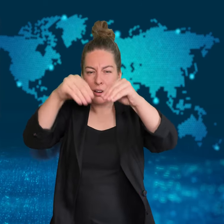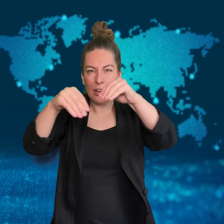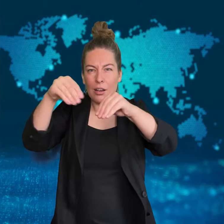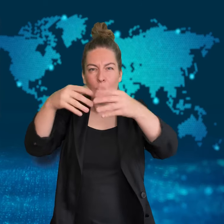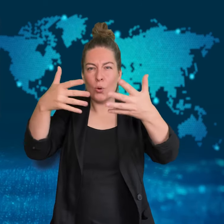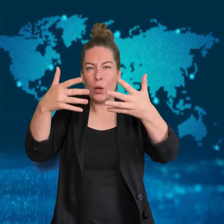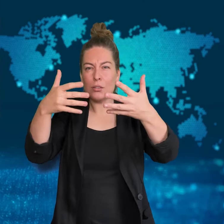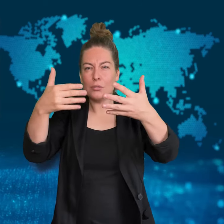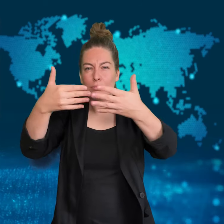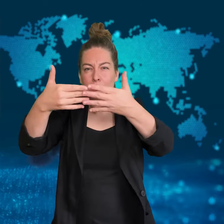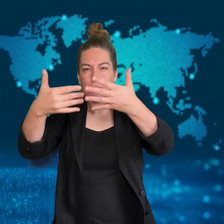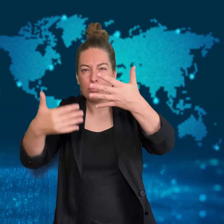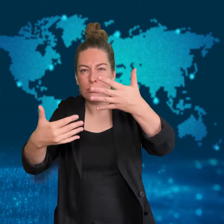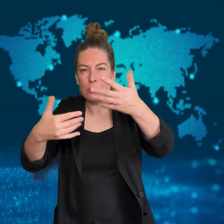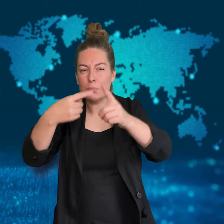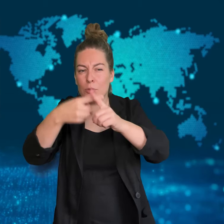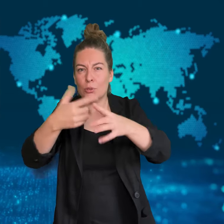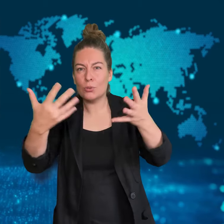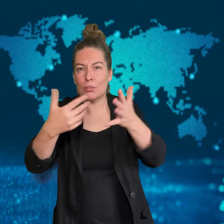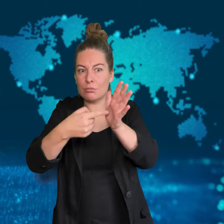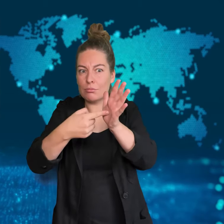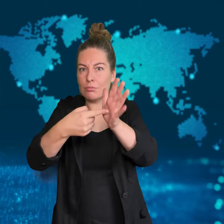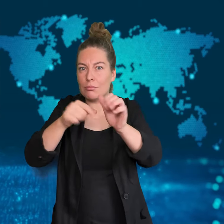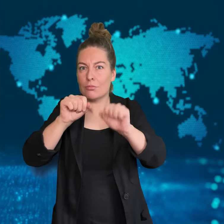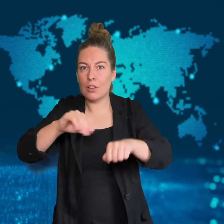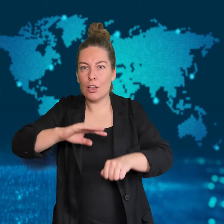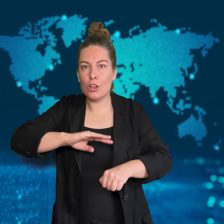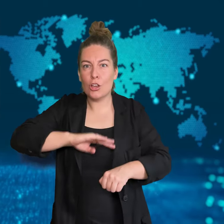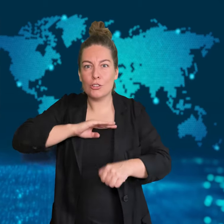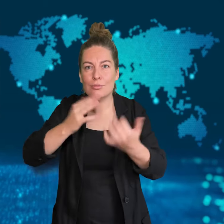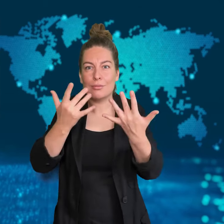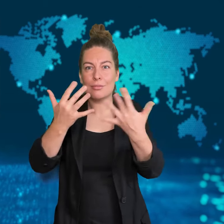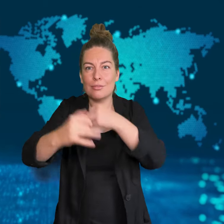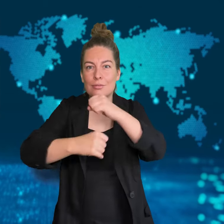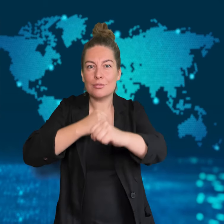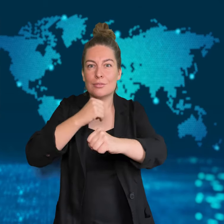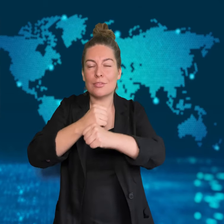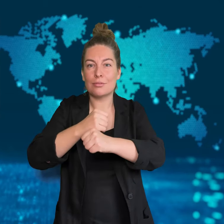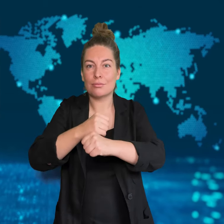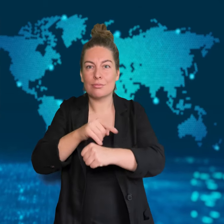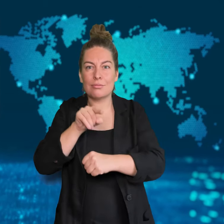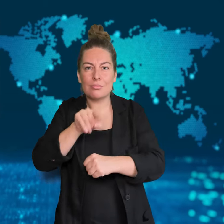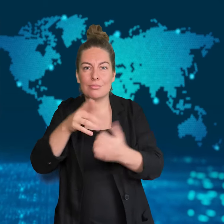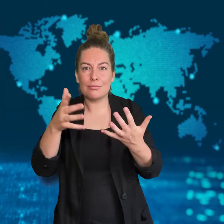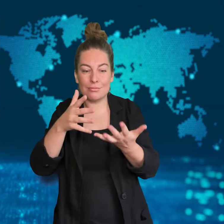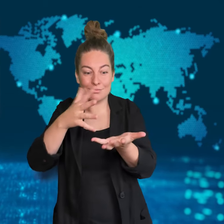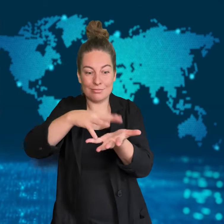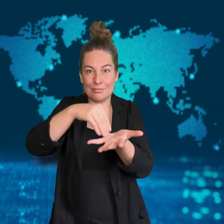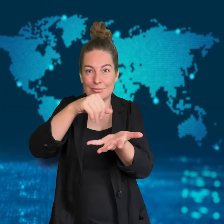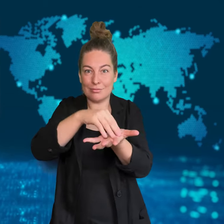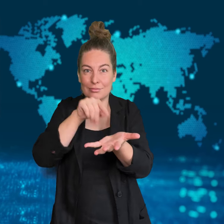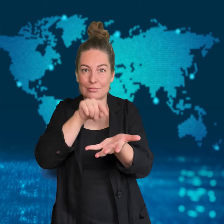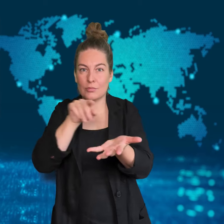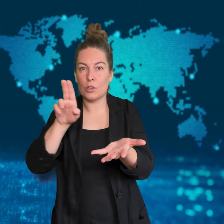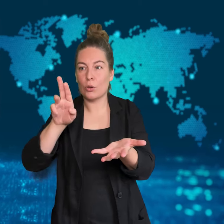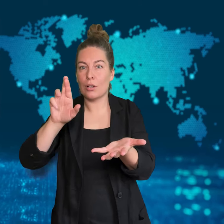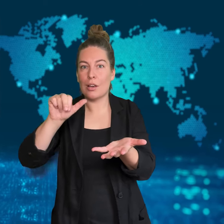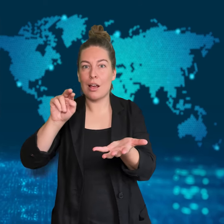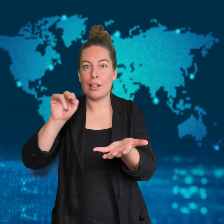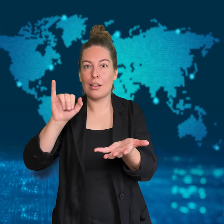Knowledge of uranium and its decay helped in the dating of the sample.